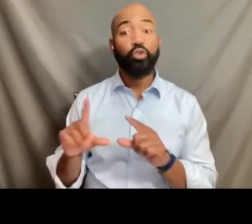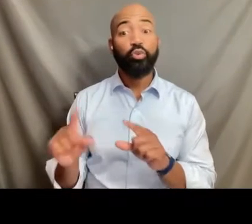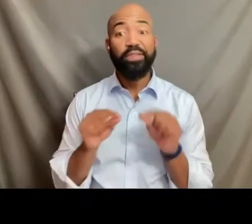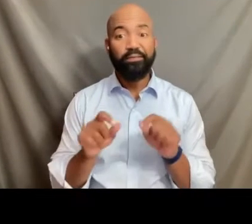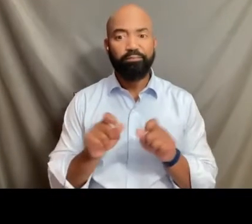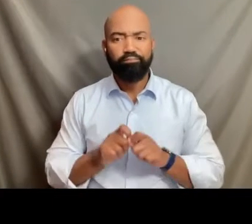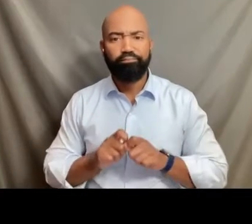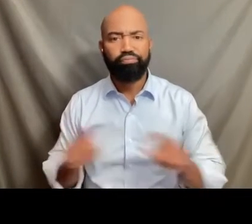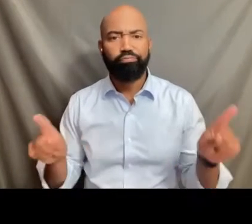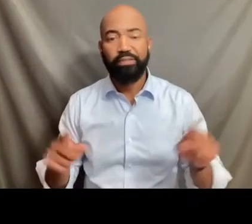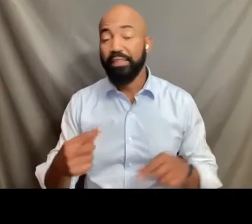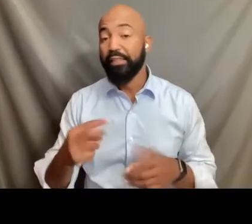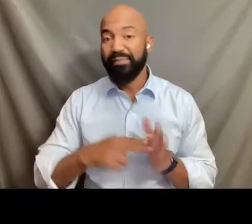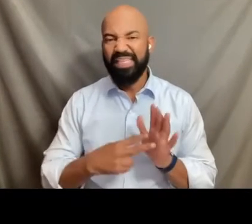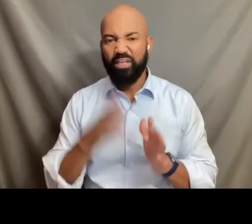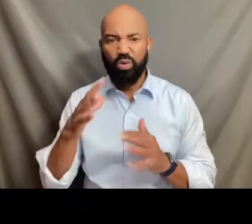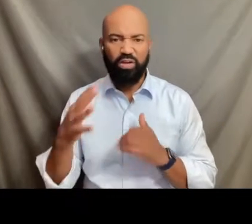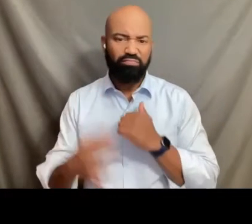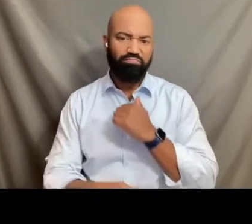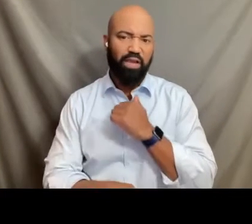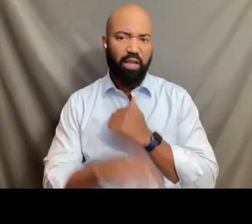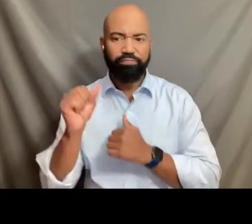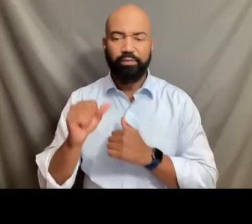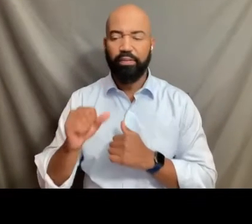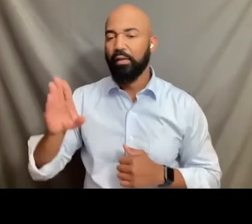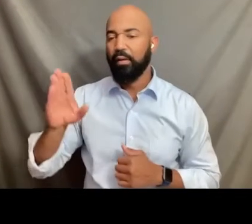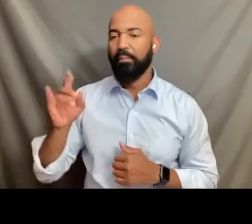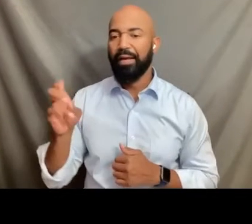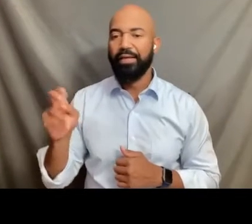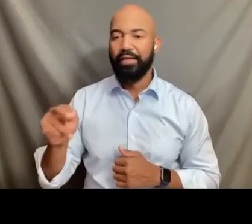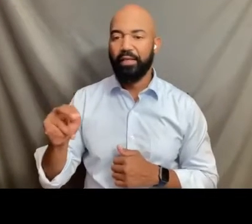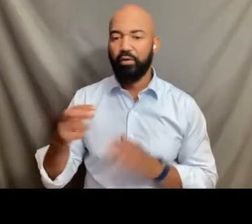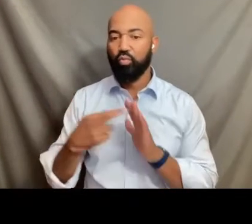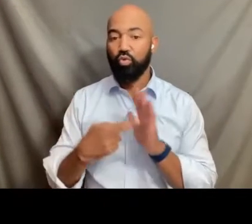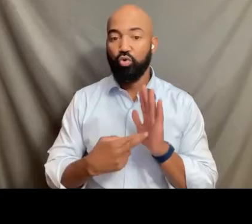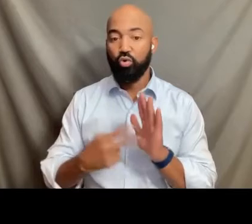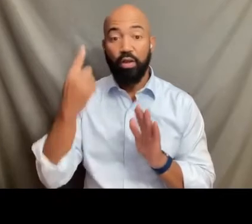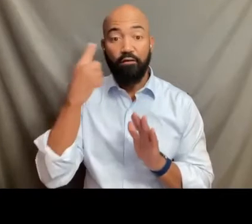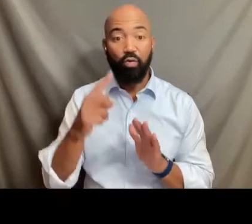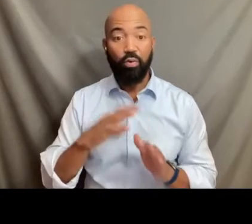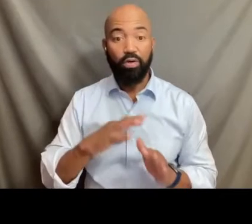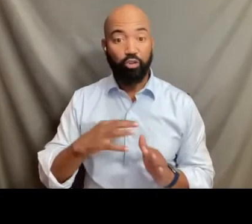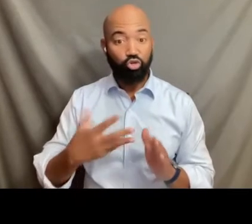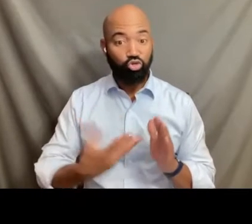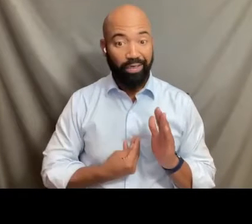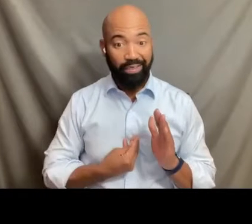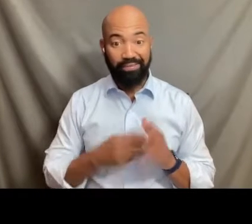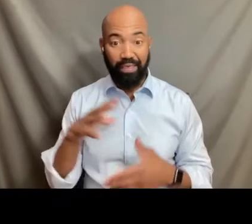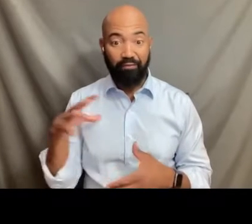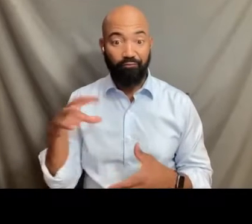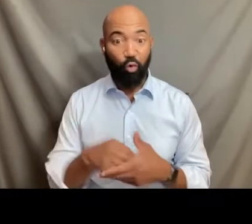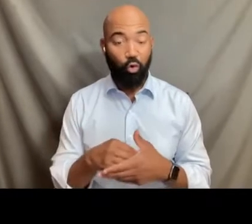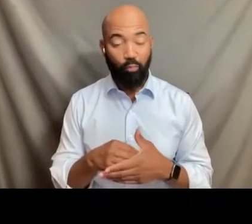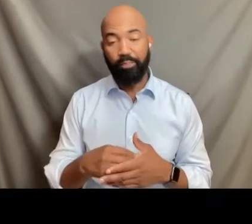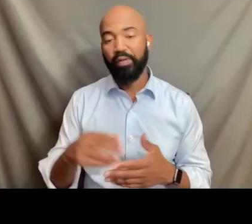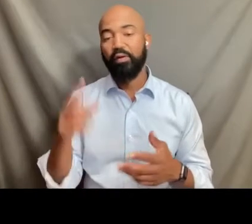a taking back of the Biden rule on transgender involvement and enlistment in the military,